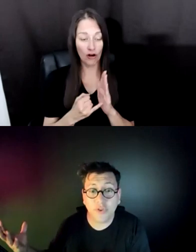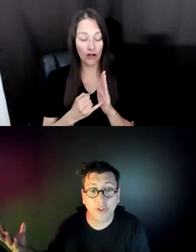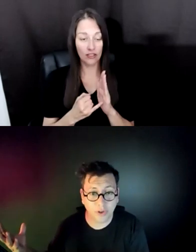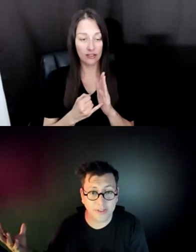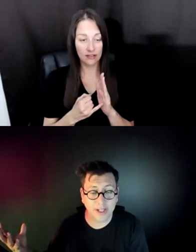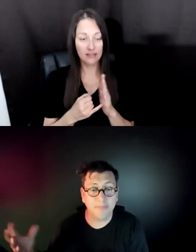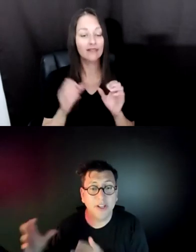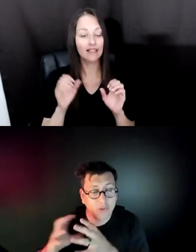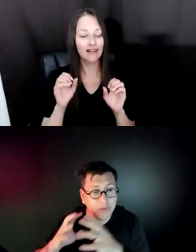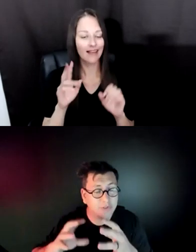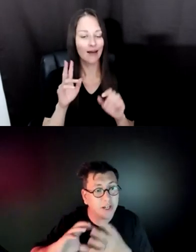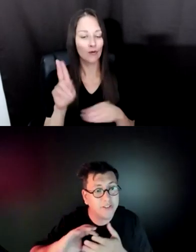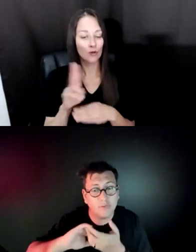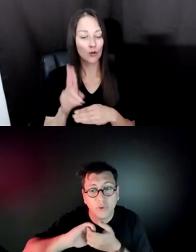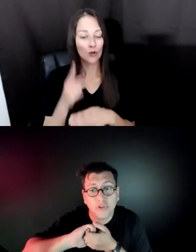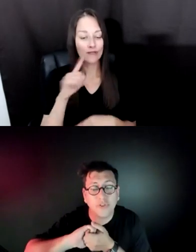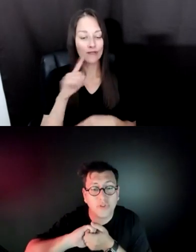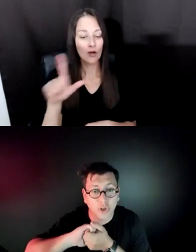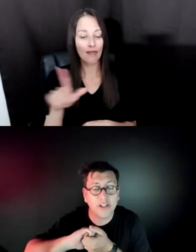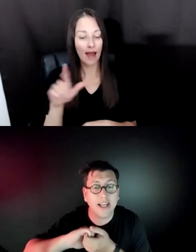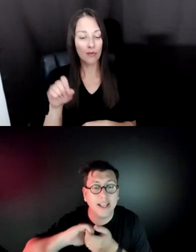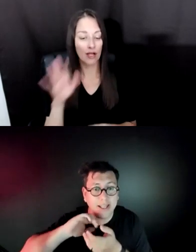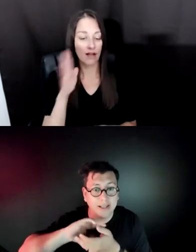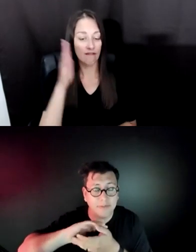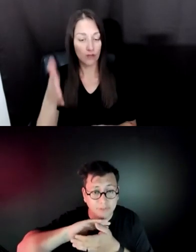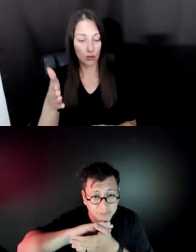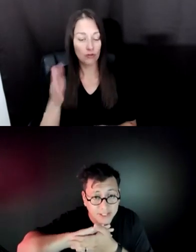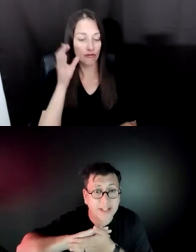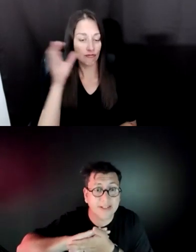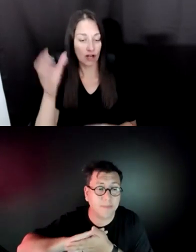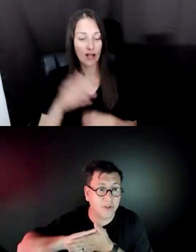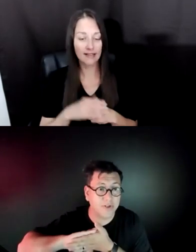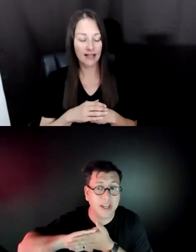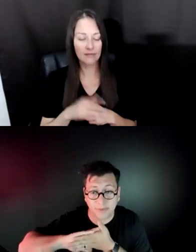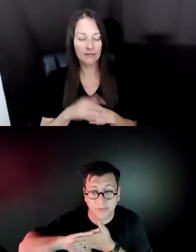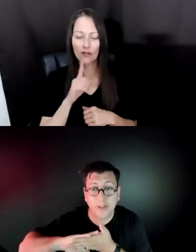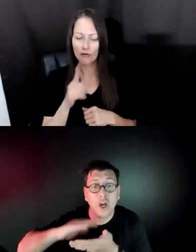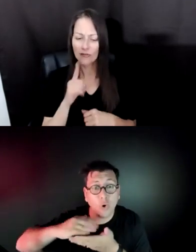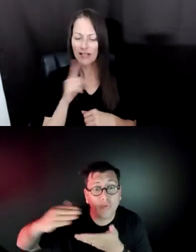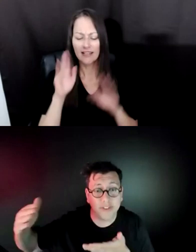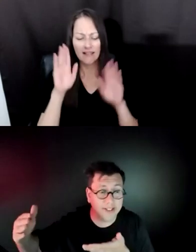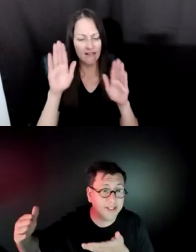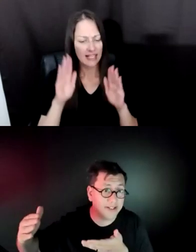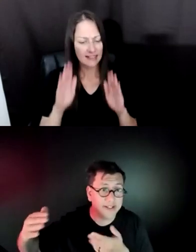CONCEPT. SO THESE WERE I THINK A WONDERFUL JOURNEY AND, AND FANTASTIC SUPPORTS HAPPEN OVER THE YEARS